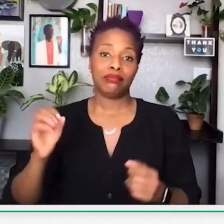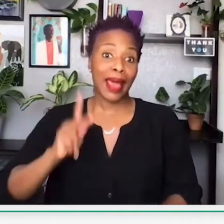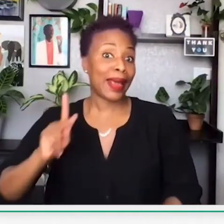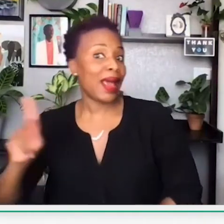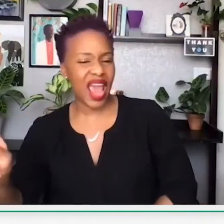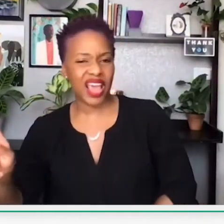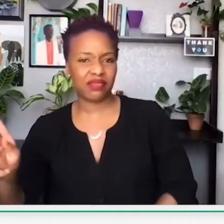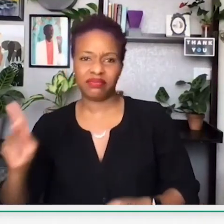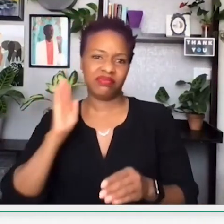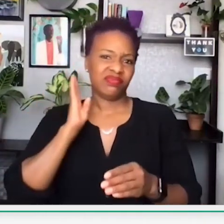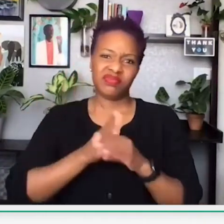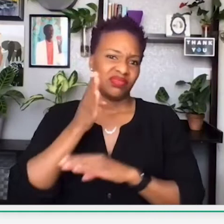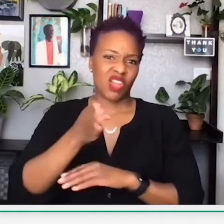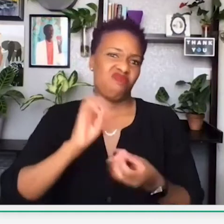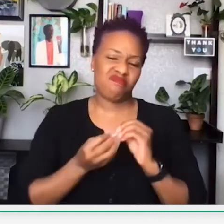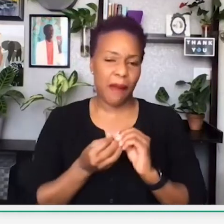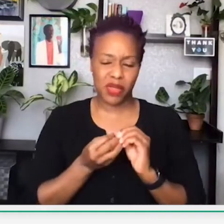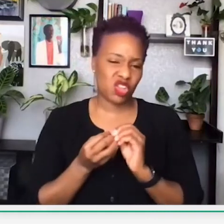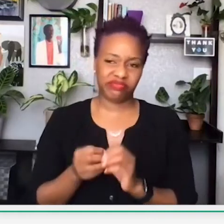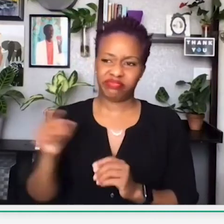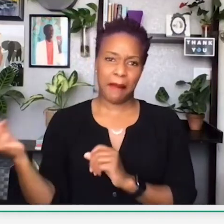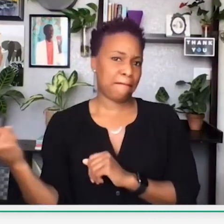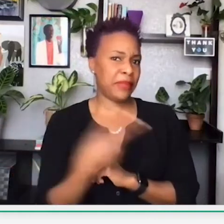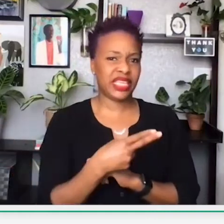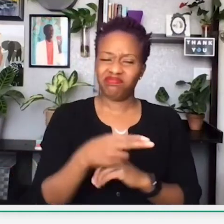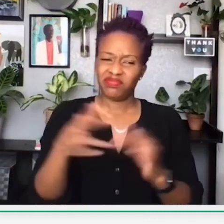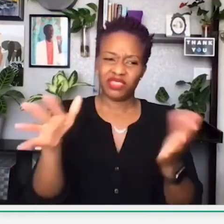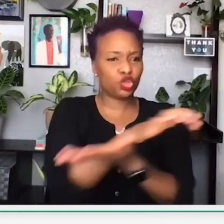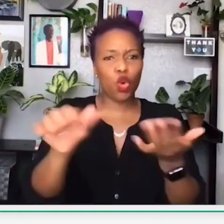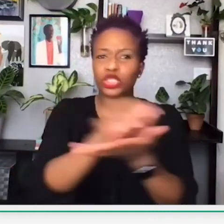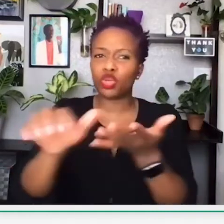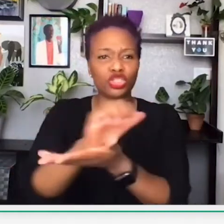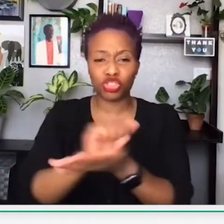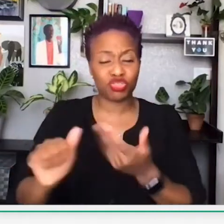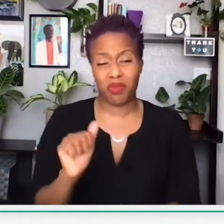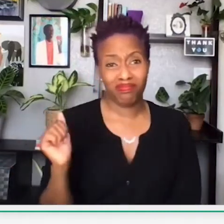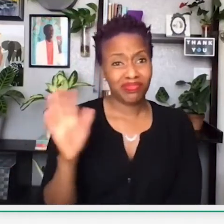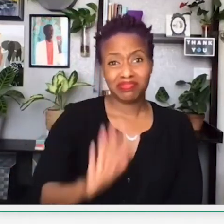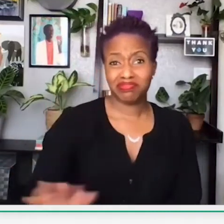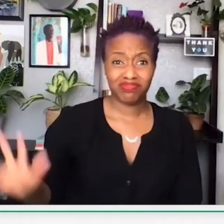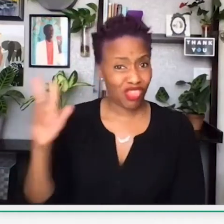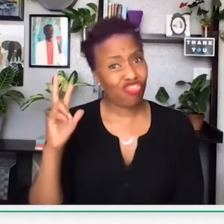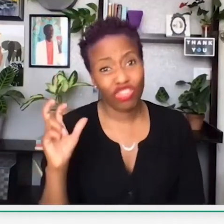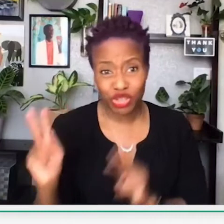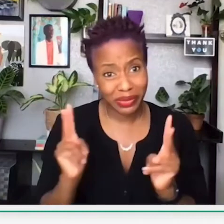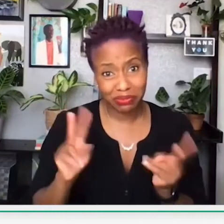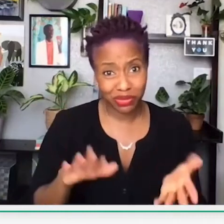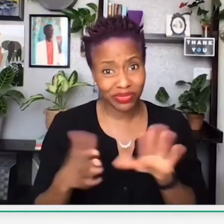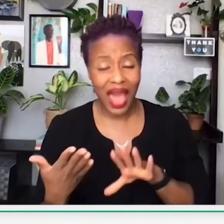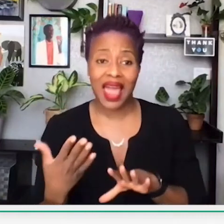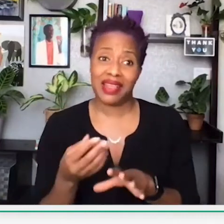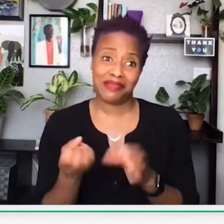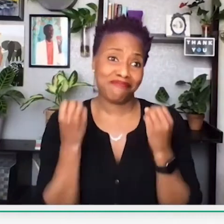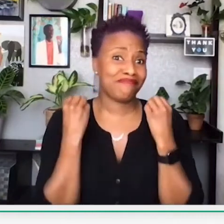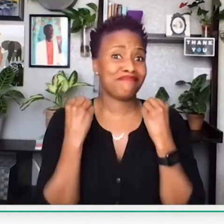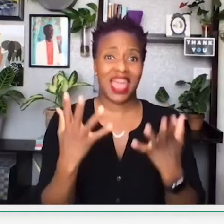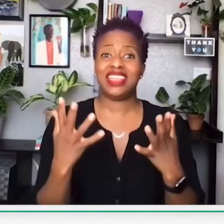the white mobs such as the KKK, were outnumbered. They destroyed their community. And it was